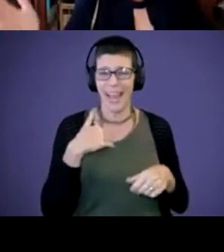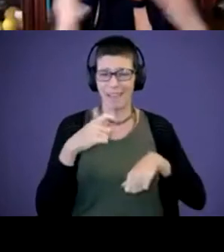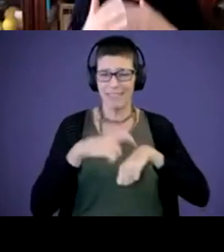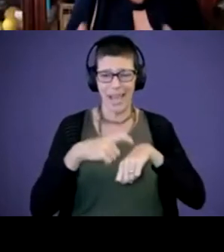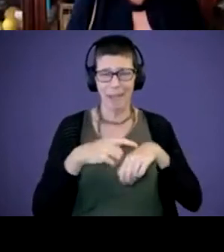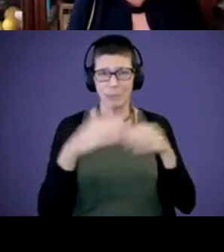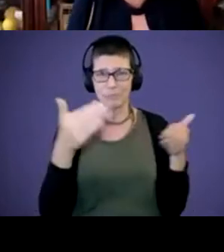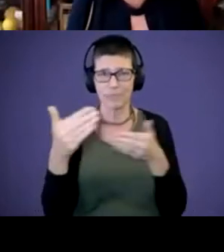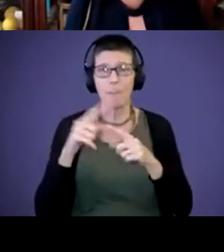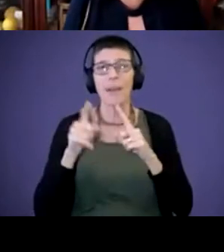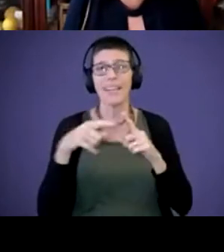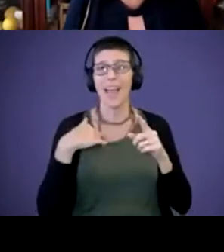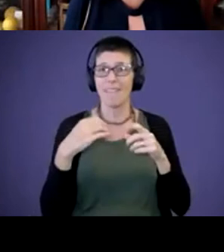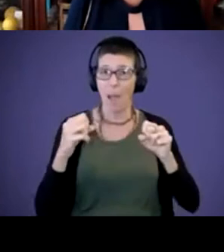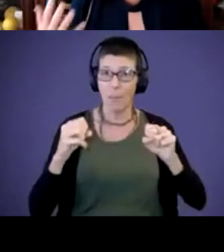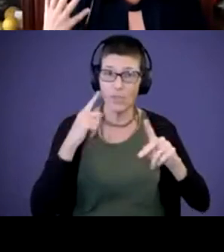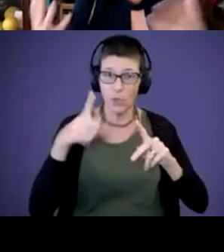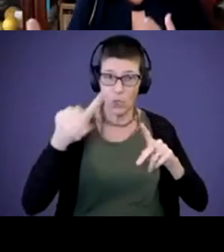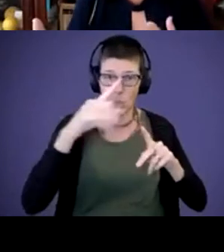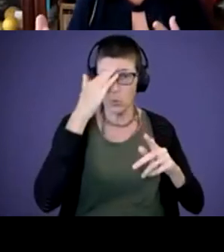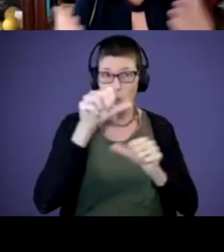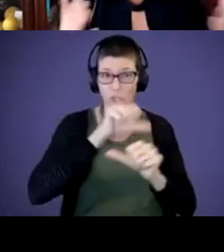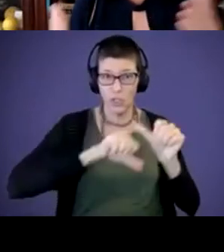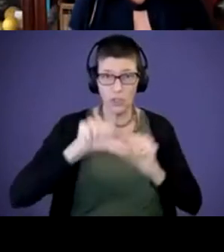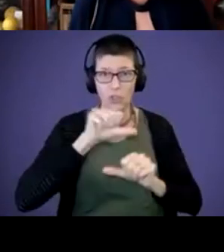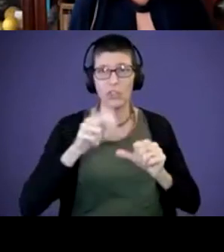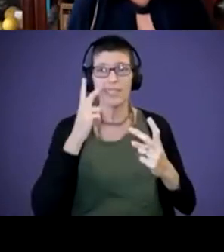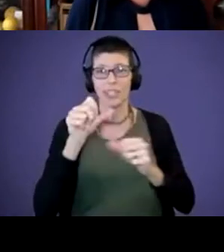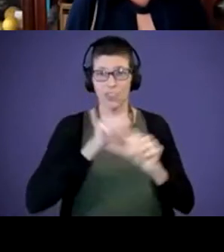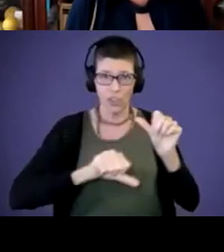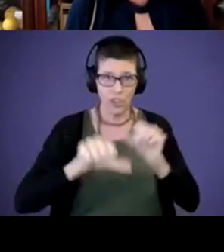for you as a community to get to know each other and to see each other and recognize names and